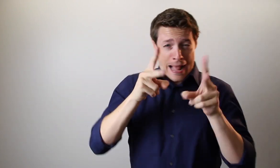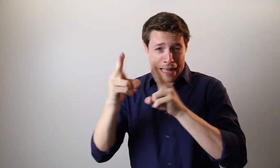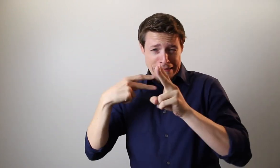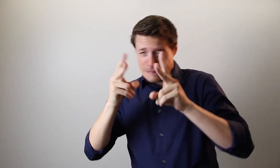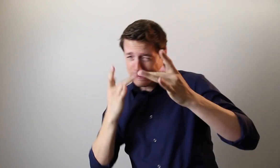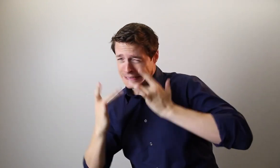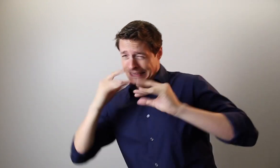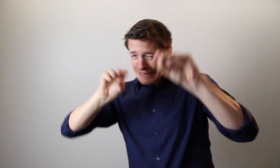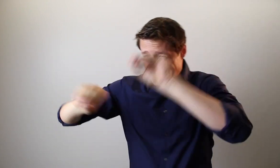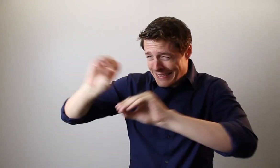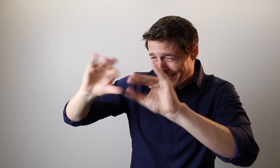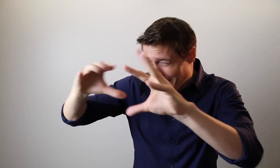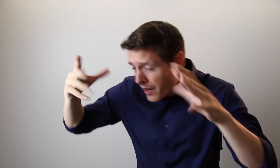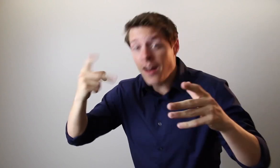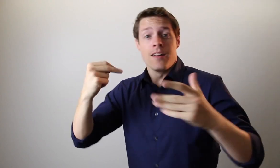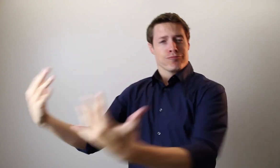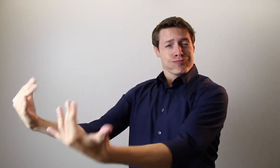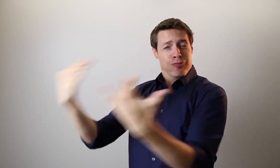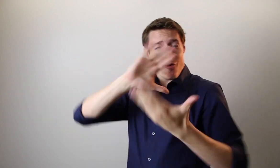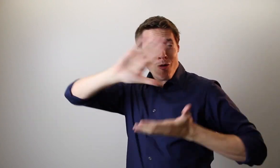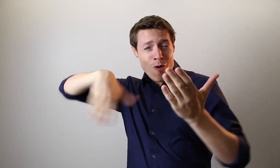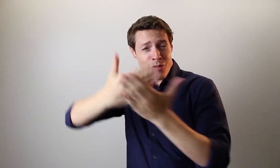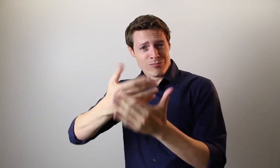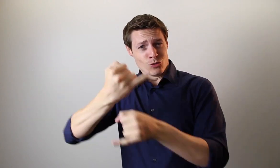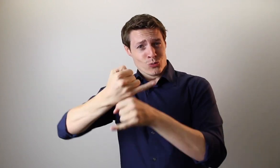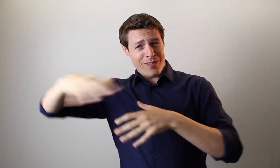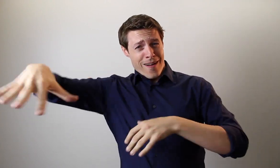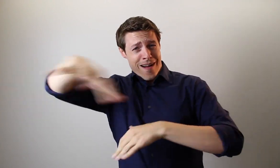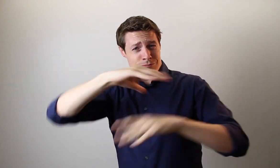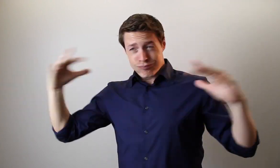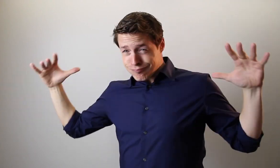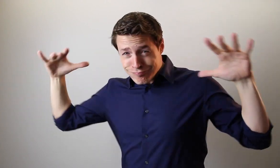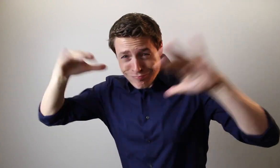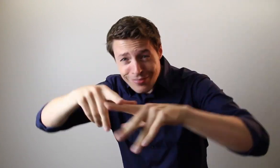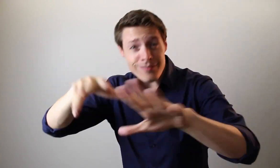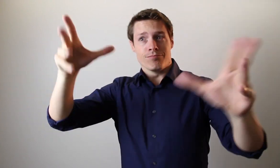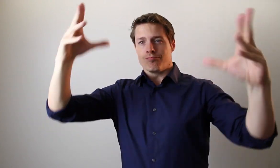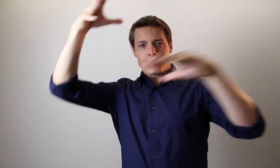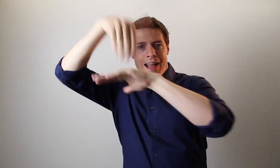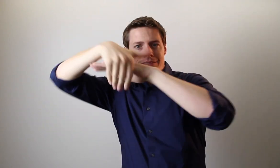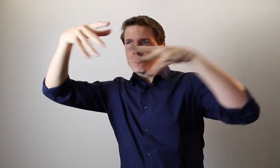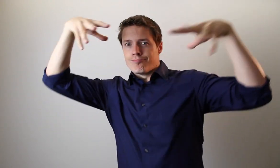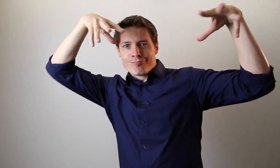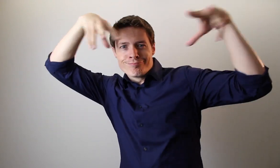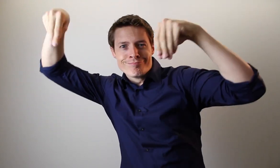I tried my best at editing then everyone from the whole school came to watch my movie. It was the key